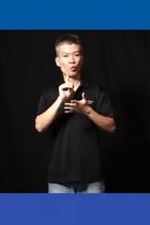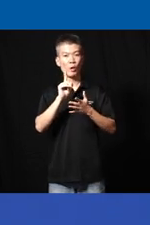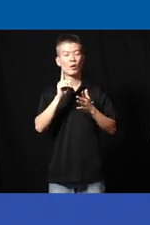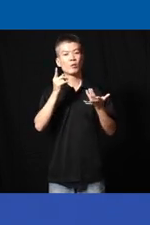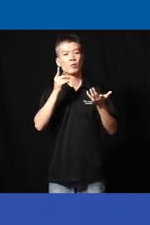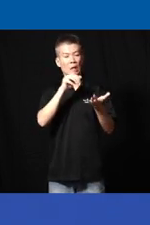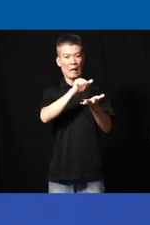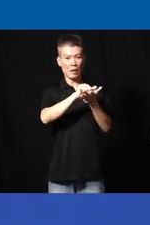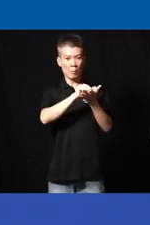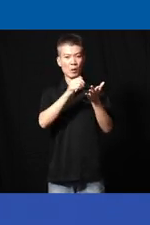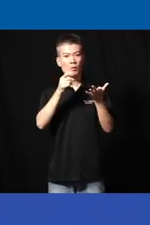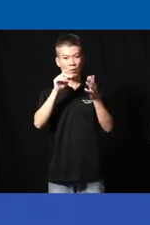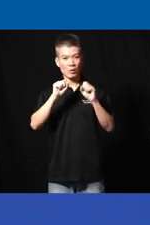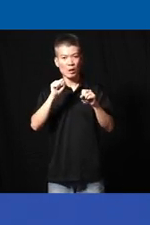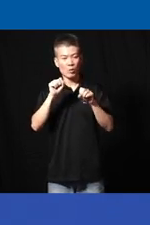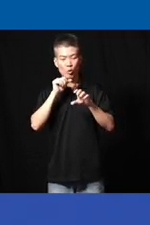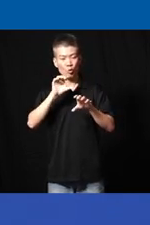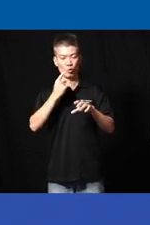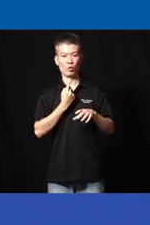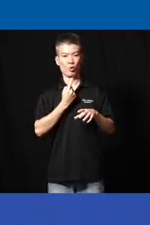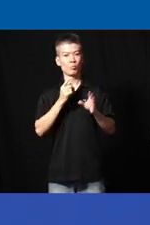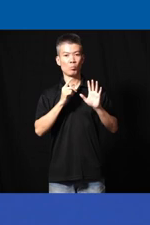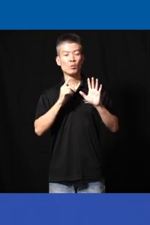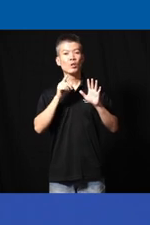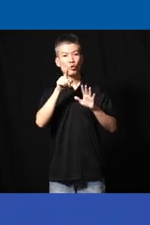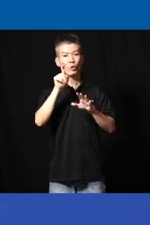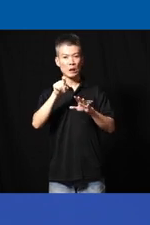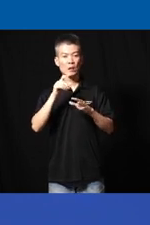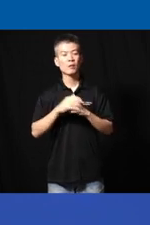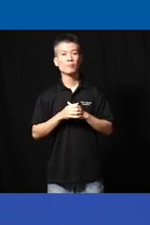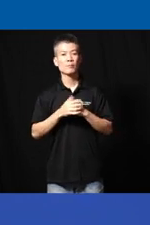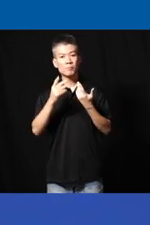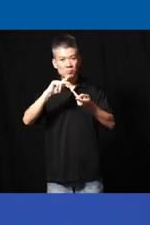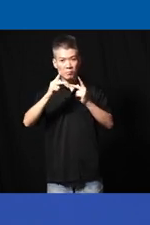Academia could not do it on on its own right that's where you need Partnerships you need